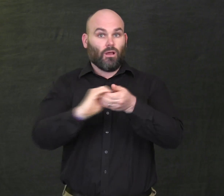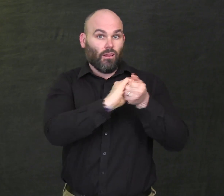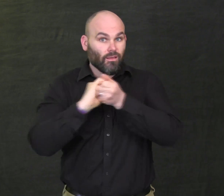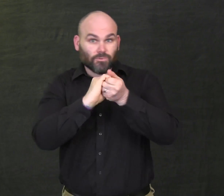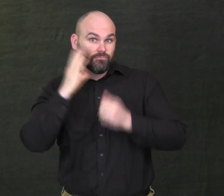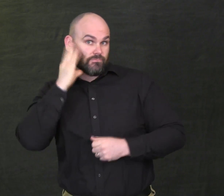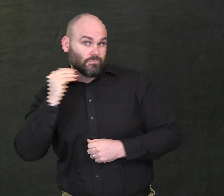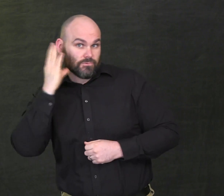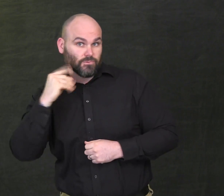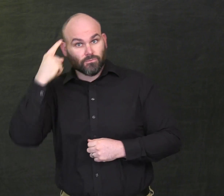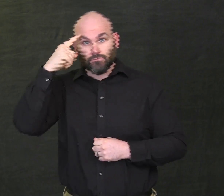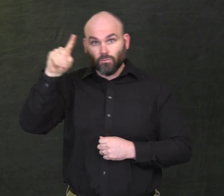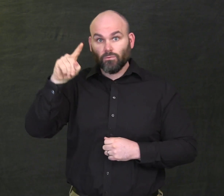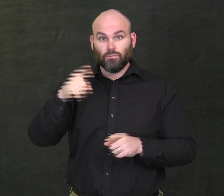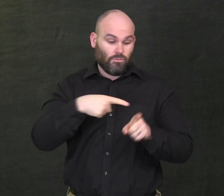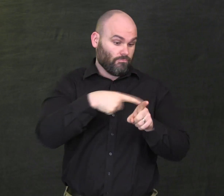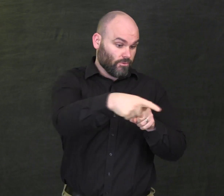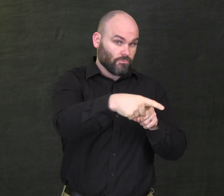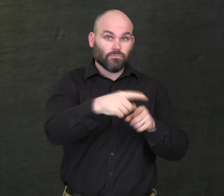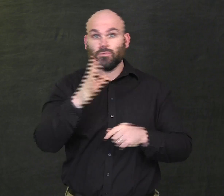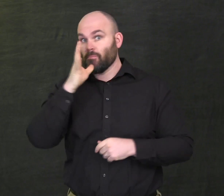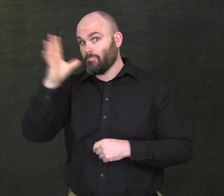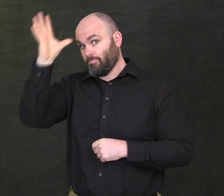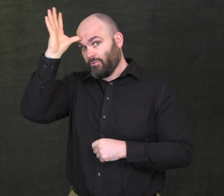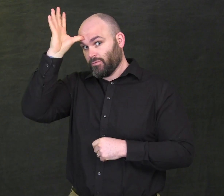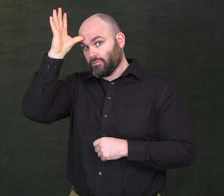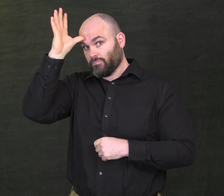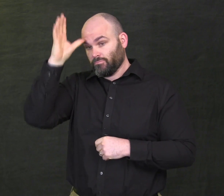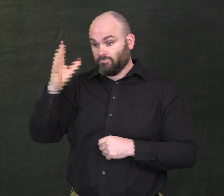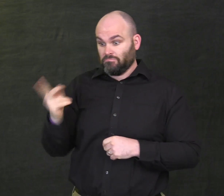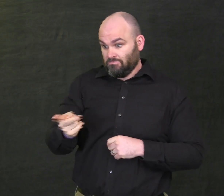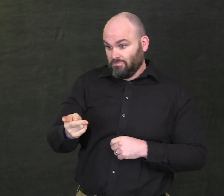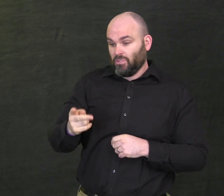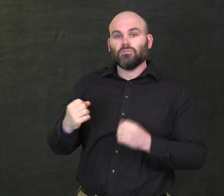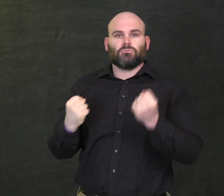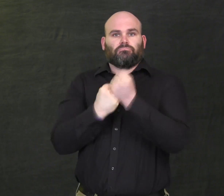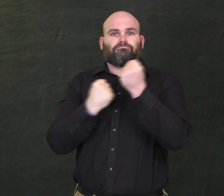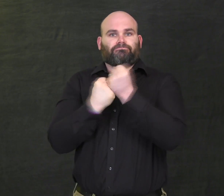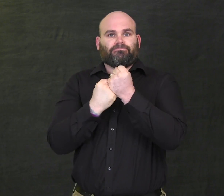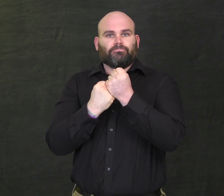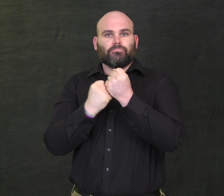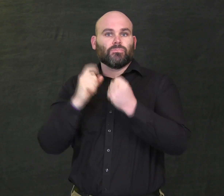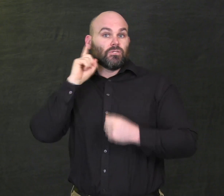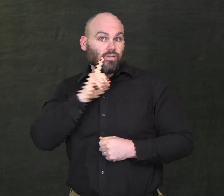“A Collaborative Experience – for Professionals and Parents who serve students